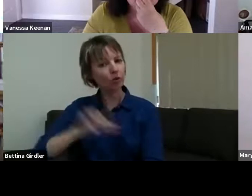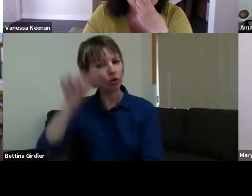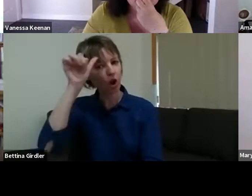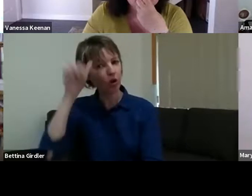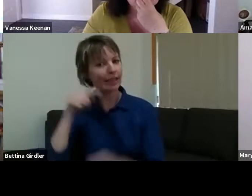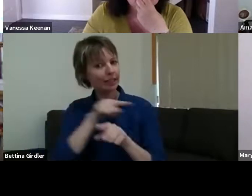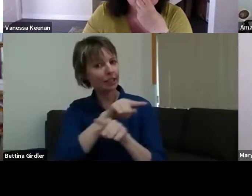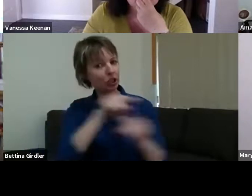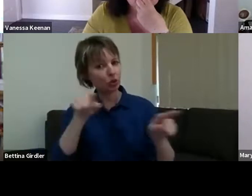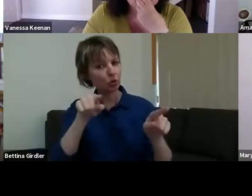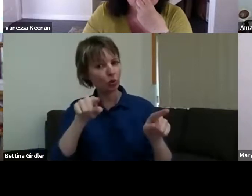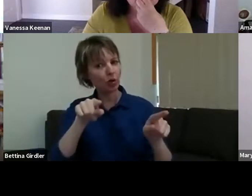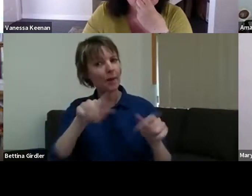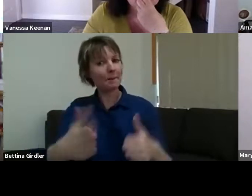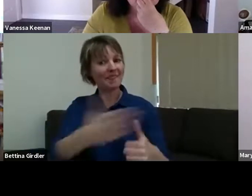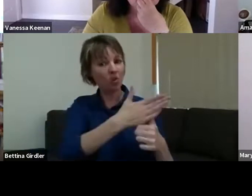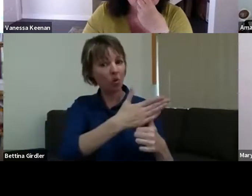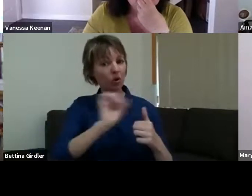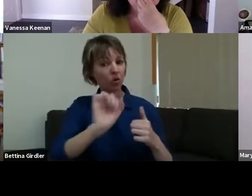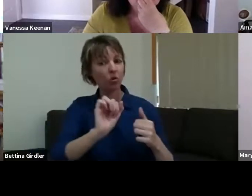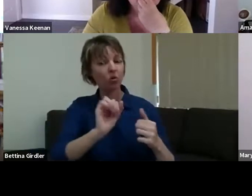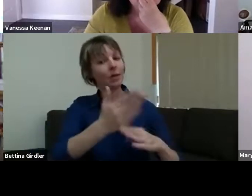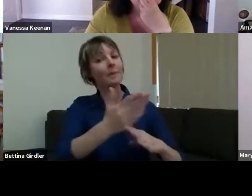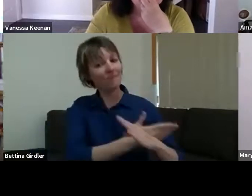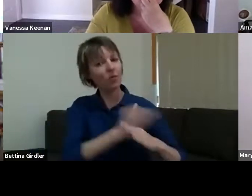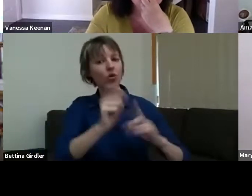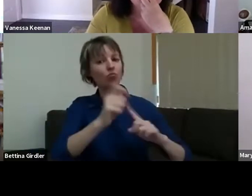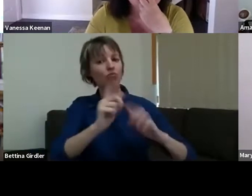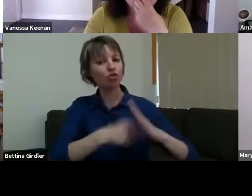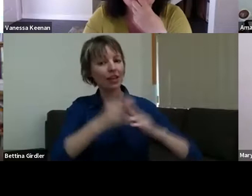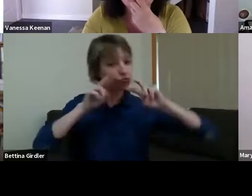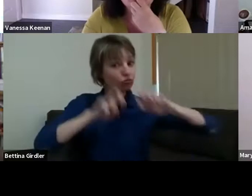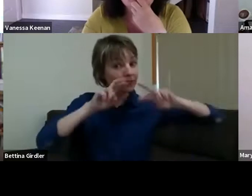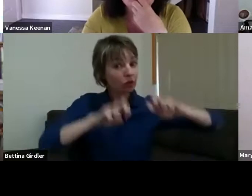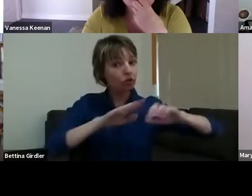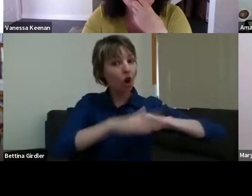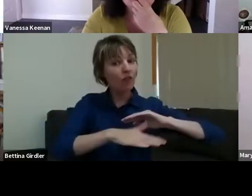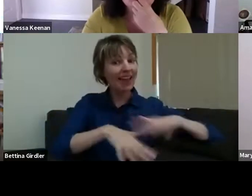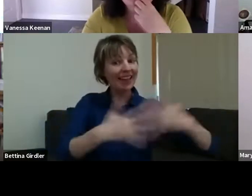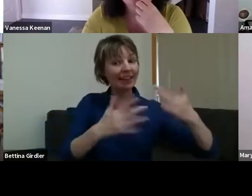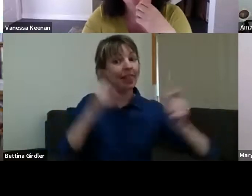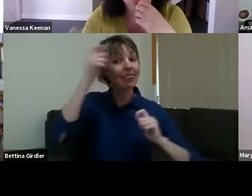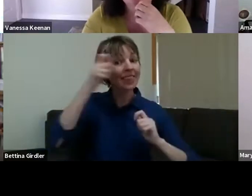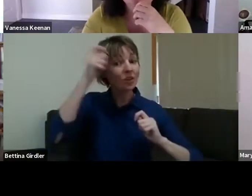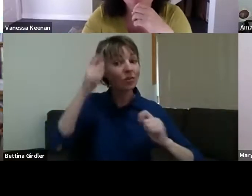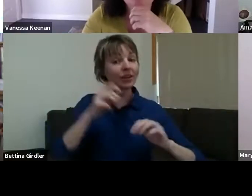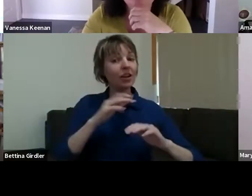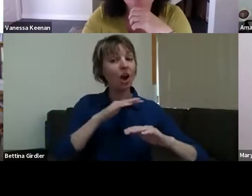regarding the benefits of creative responses? >> AMANDA GRANT: Mahony,